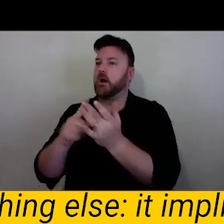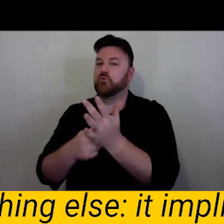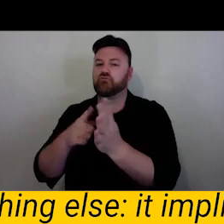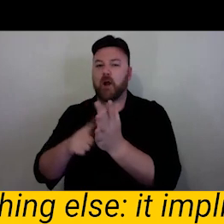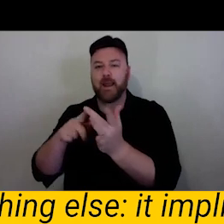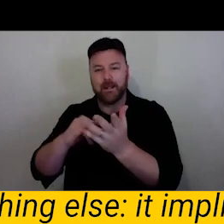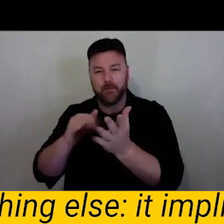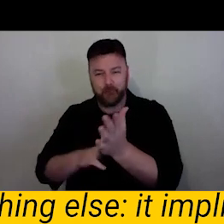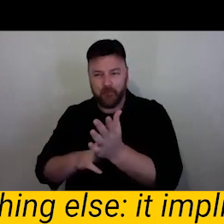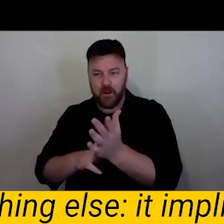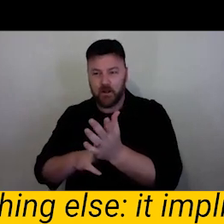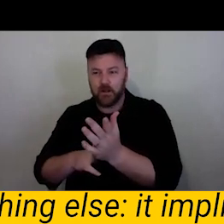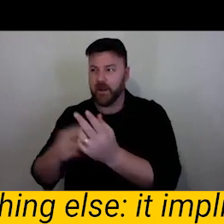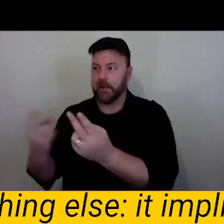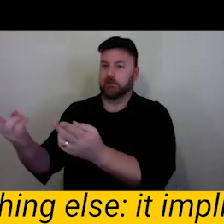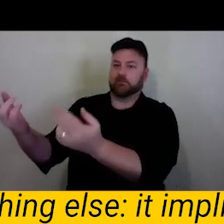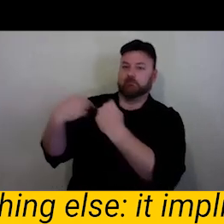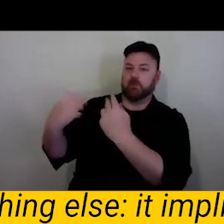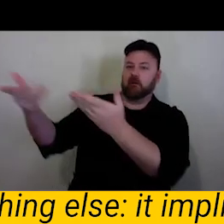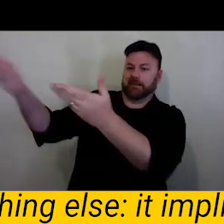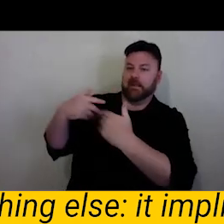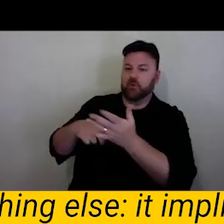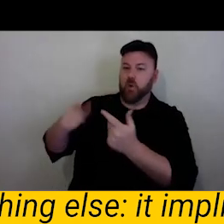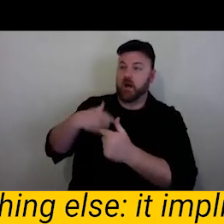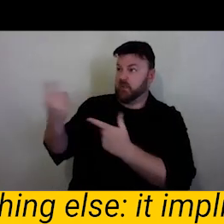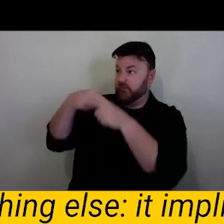Place tisty is something else.